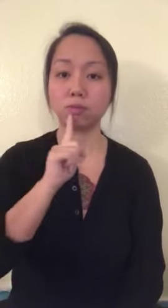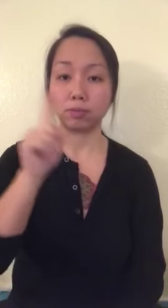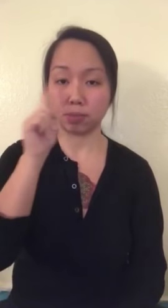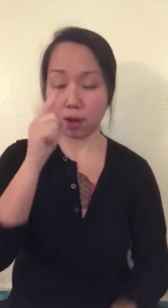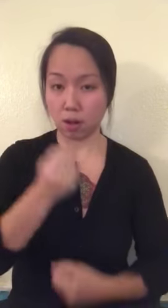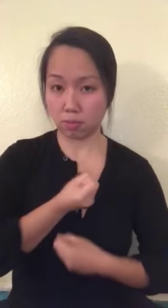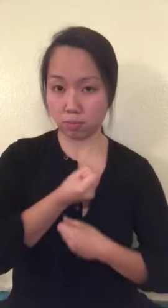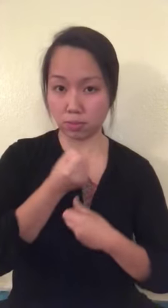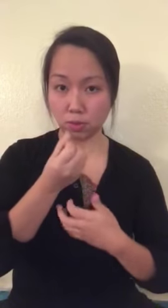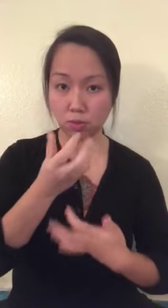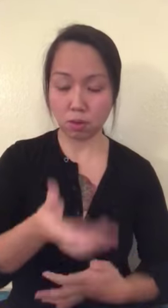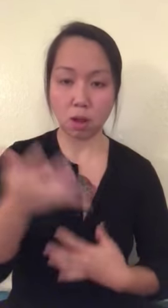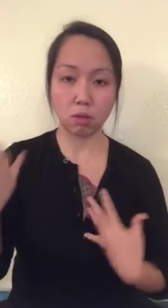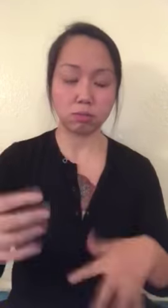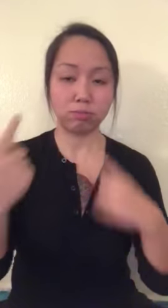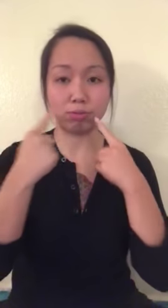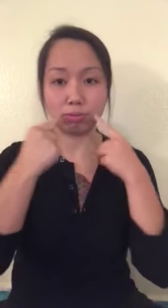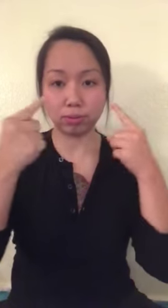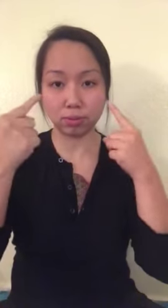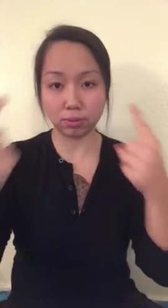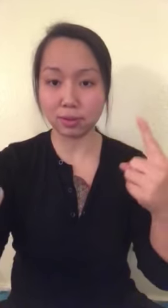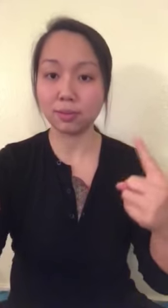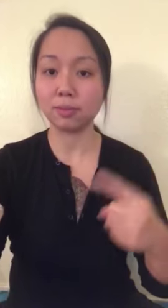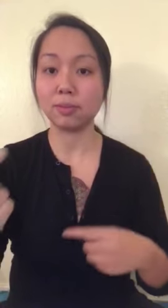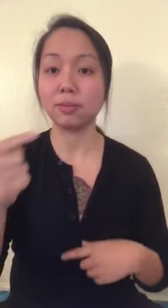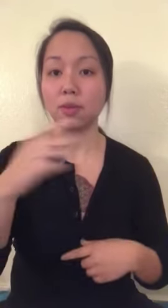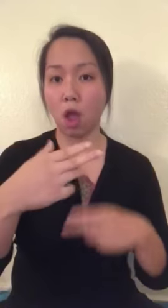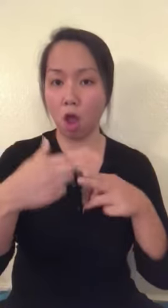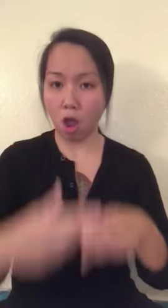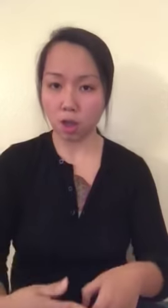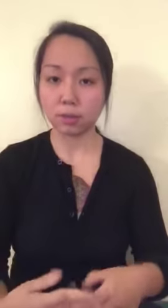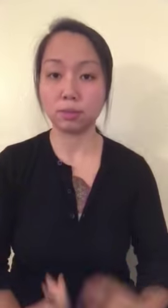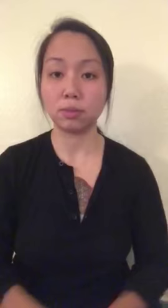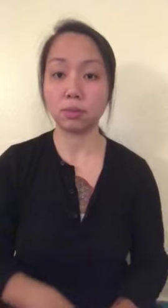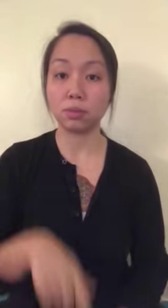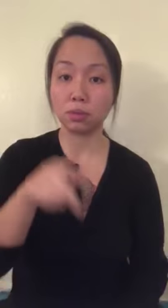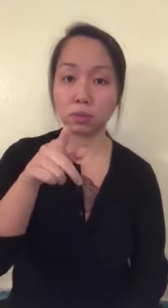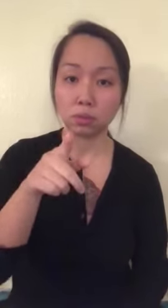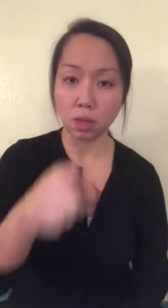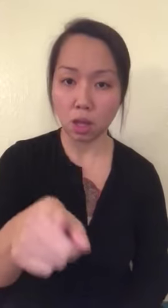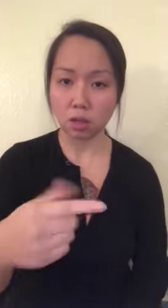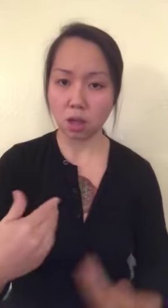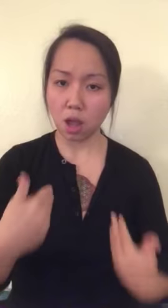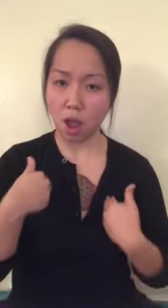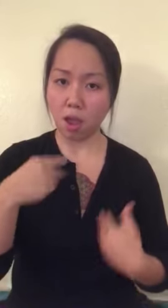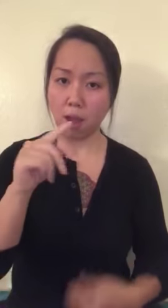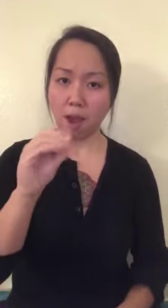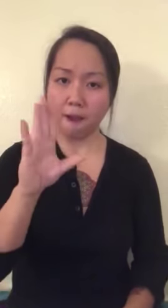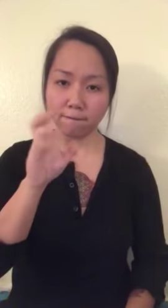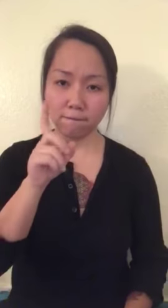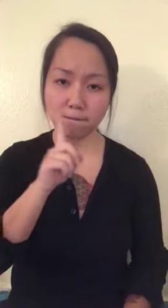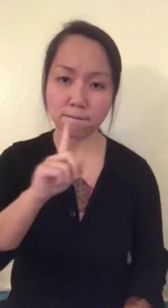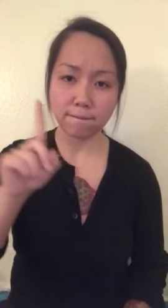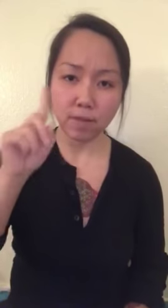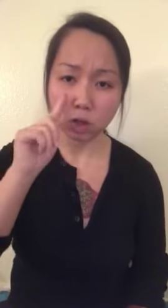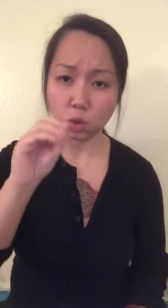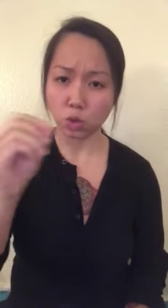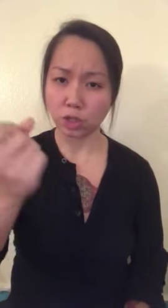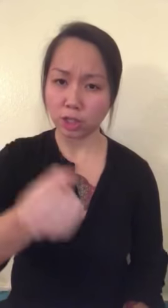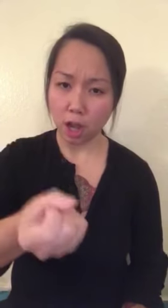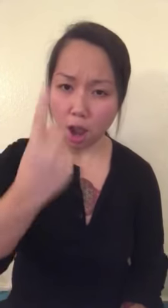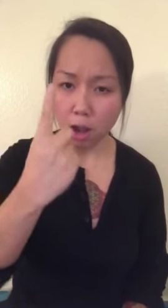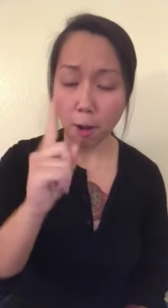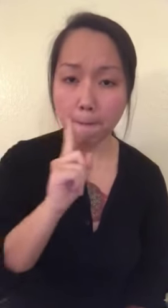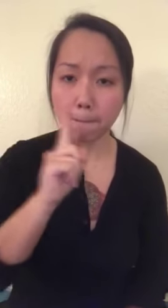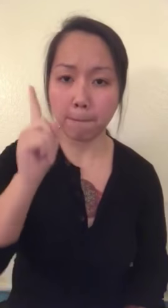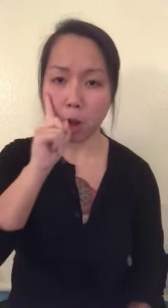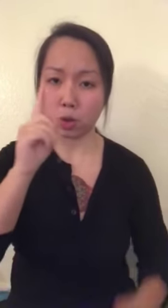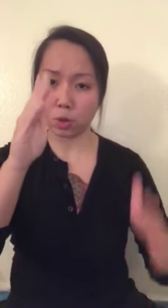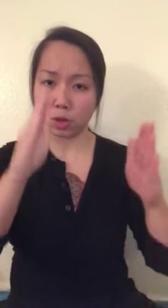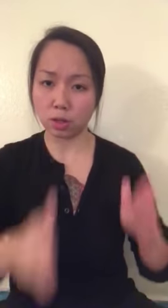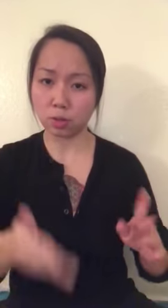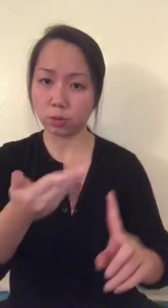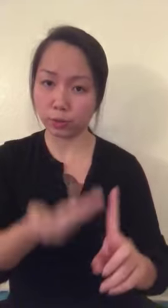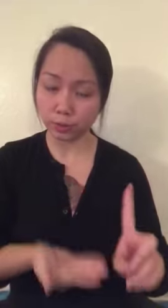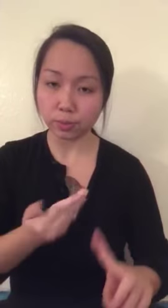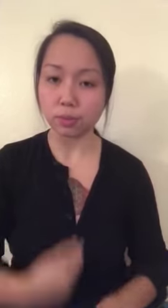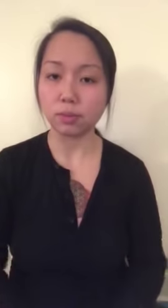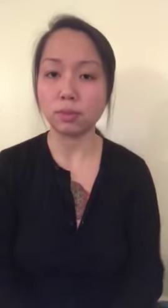There's a famous Deaf poem called "You Have to be Deaf to Understand the Deaf."